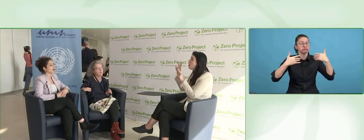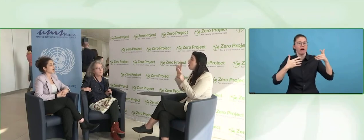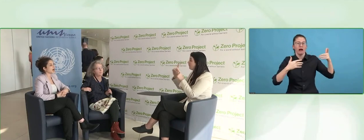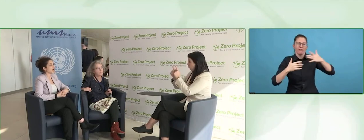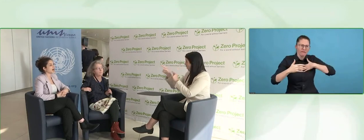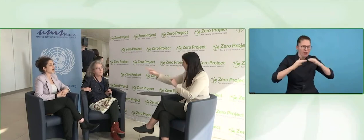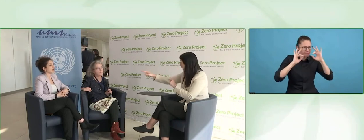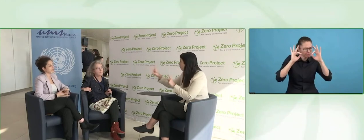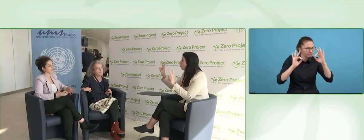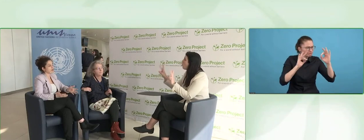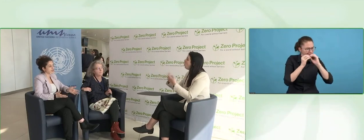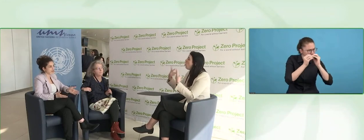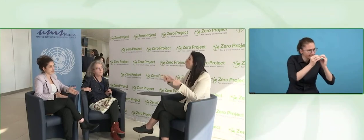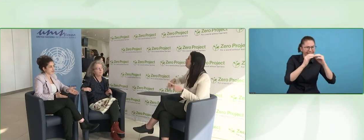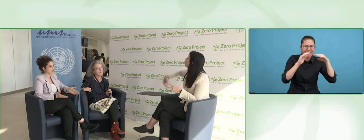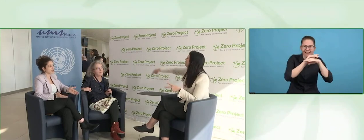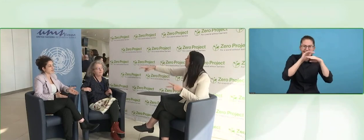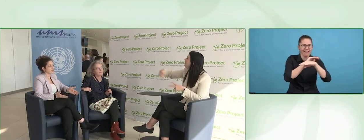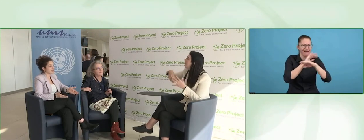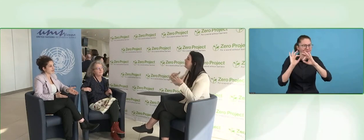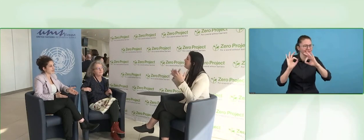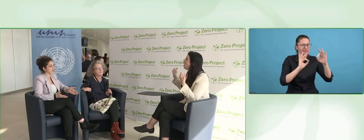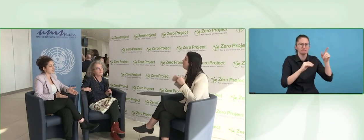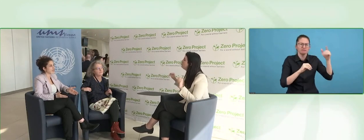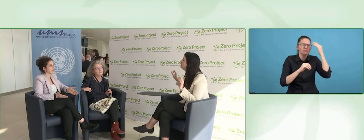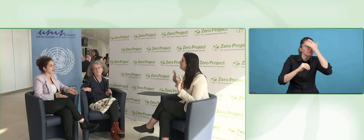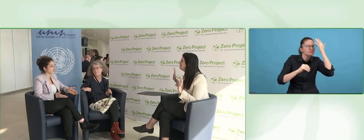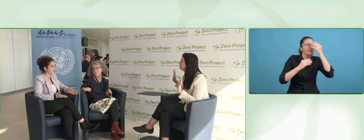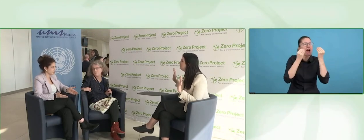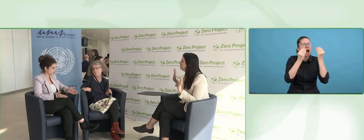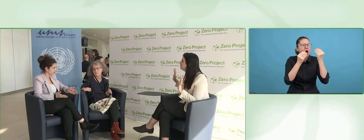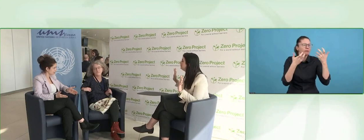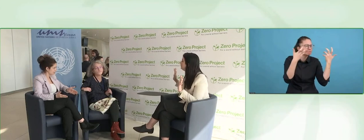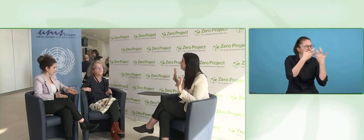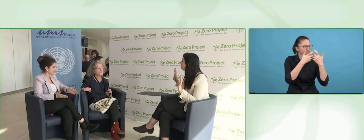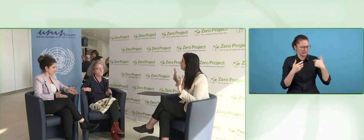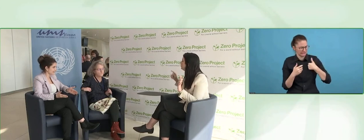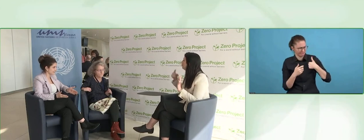a person that is a member of the Knesset cannot walk inside.